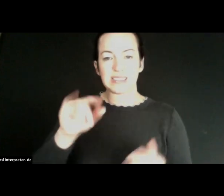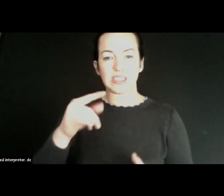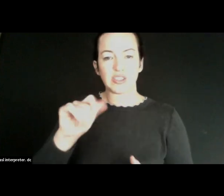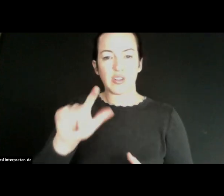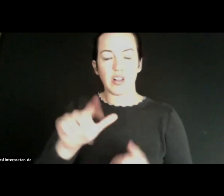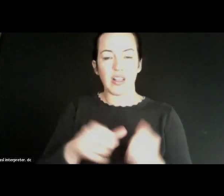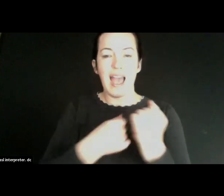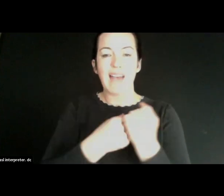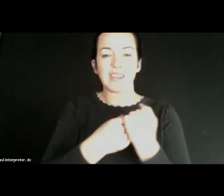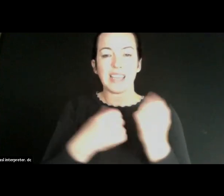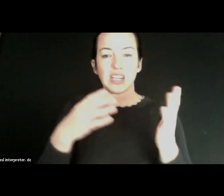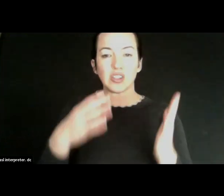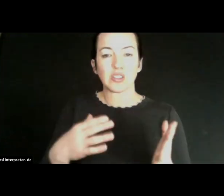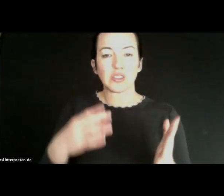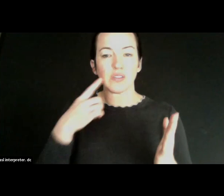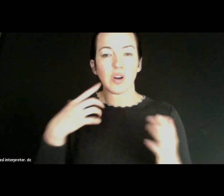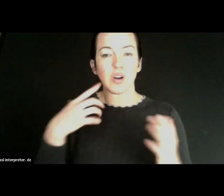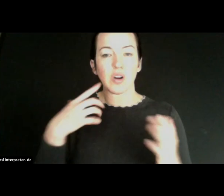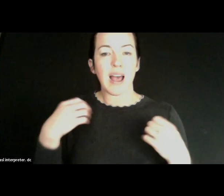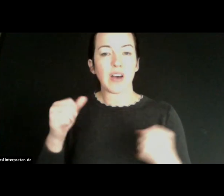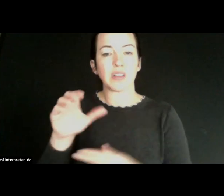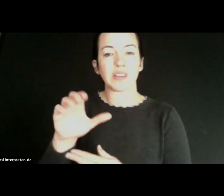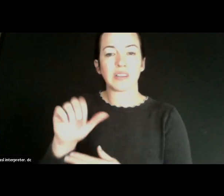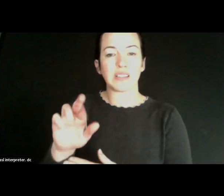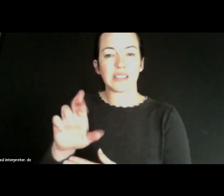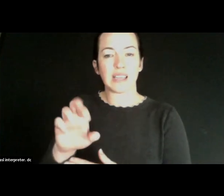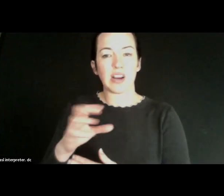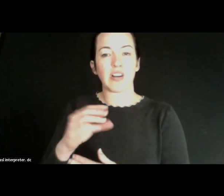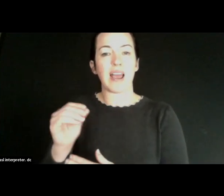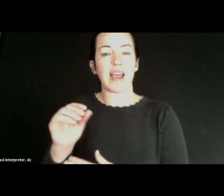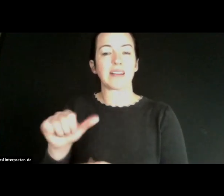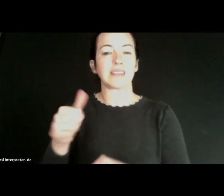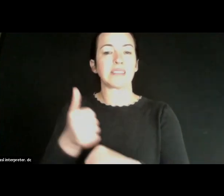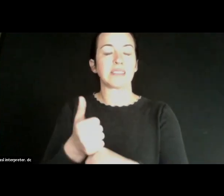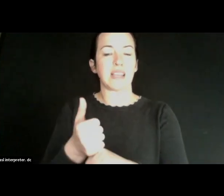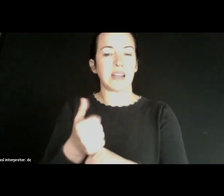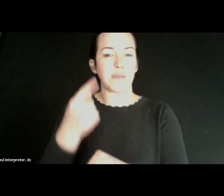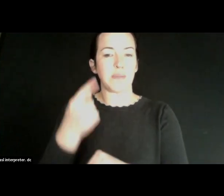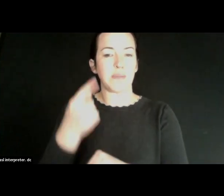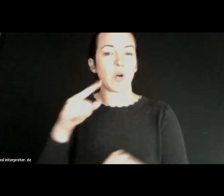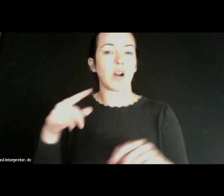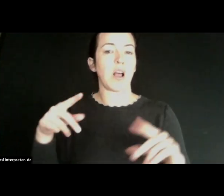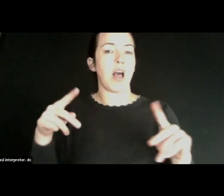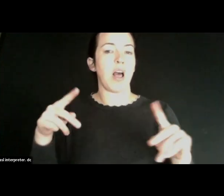a healthcare setting and then having some of the calls developed that would allow the systems to